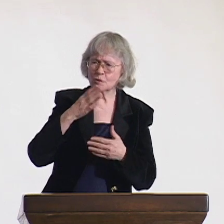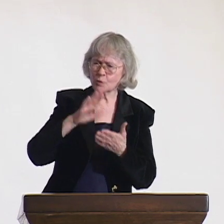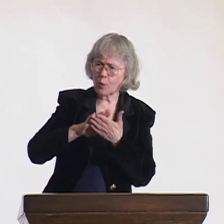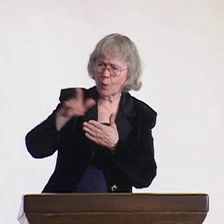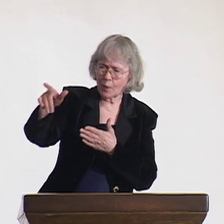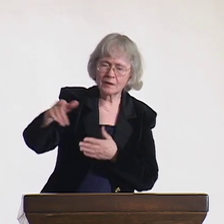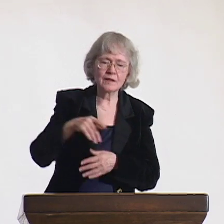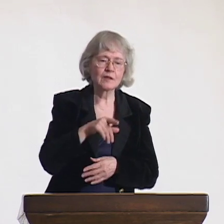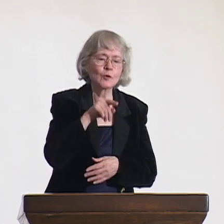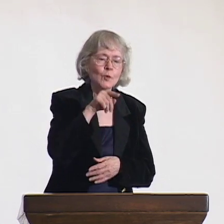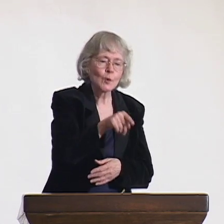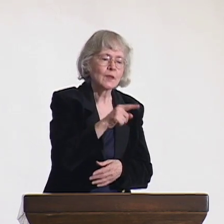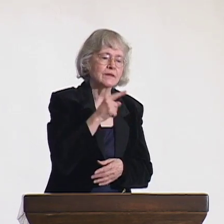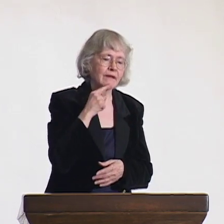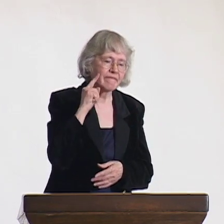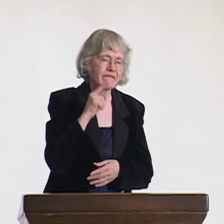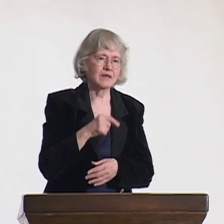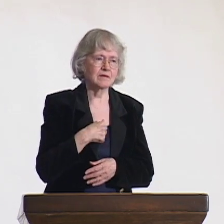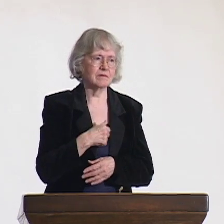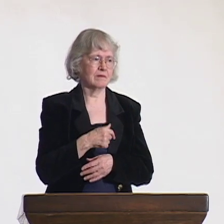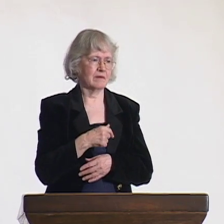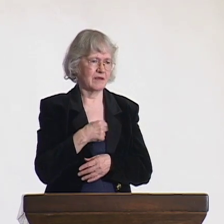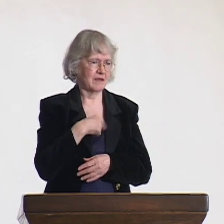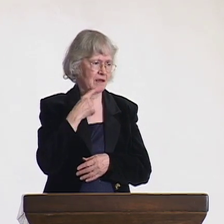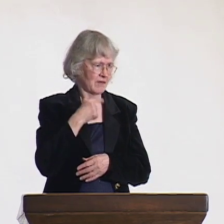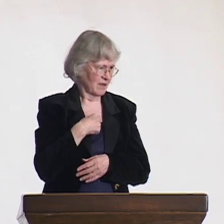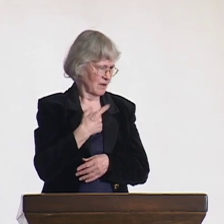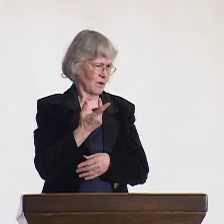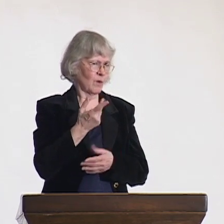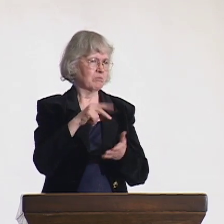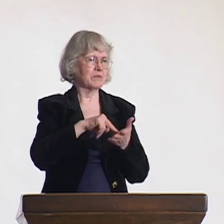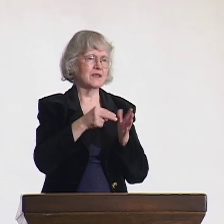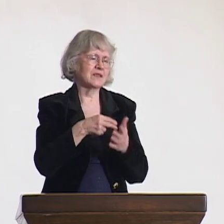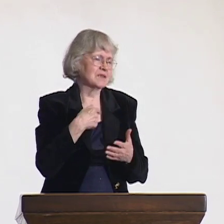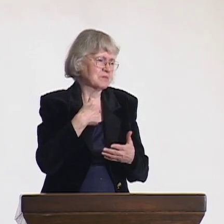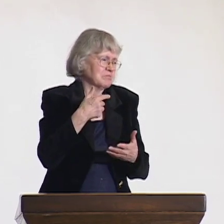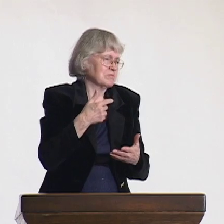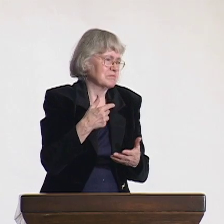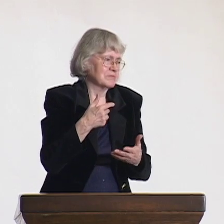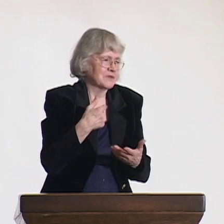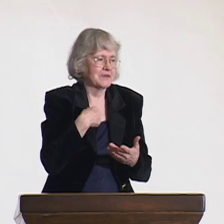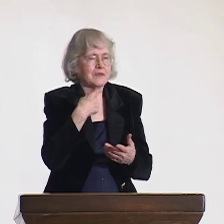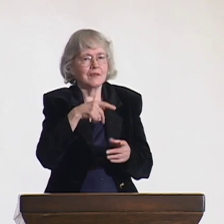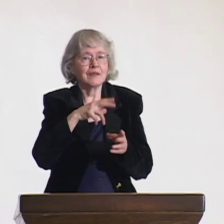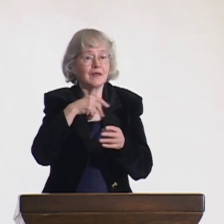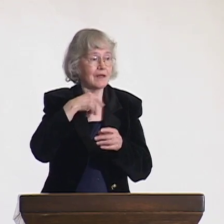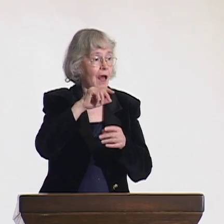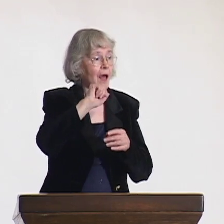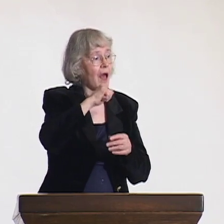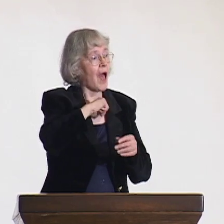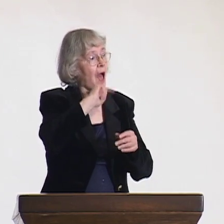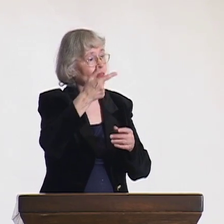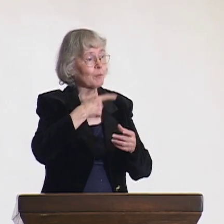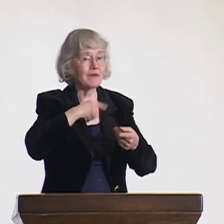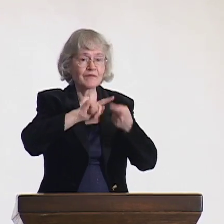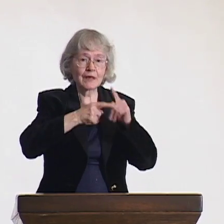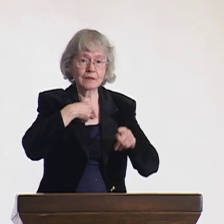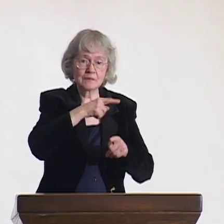My other friends said they will be deaf. I said I didn't know the difference between hearing and deaf.